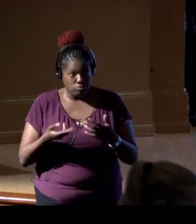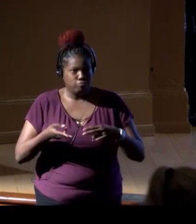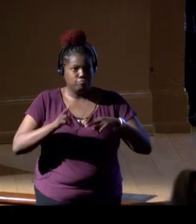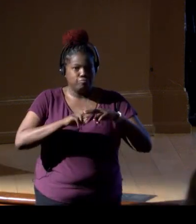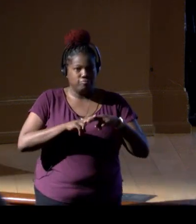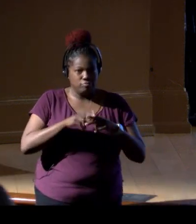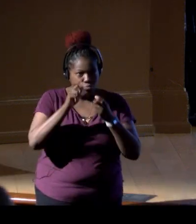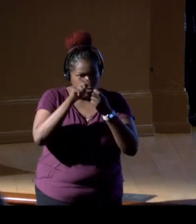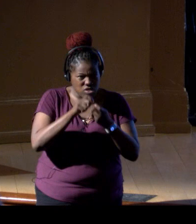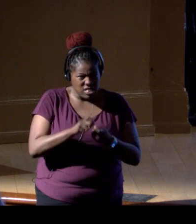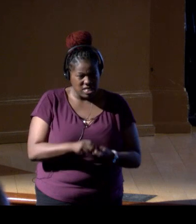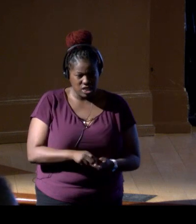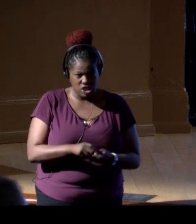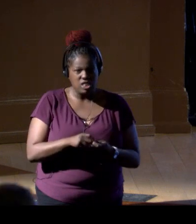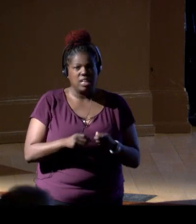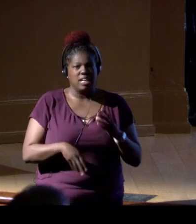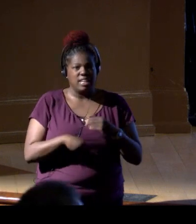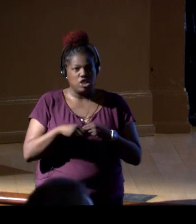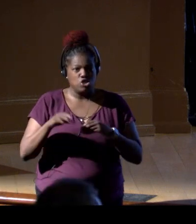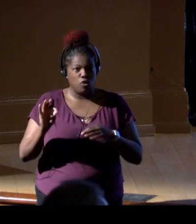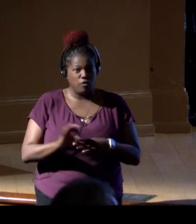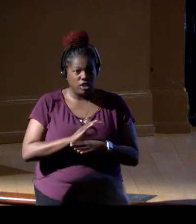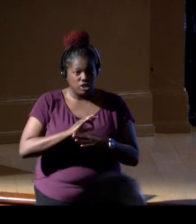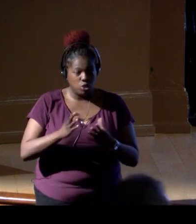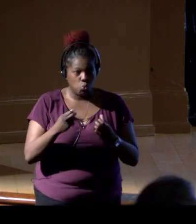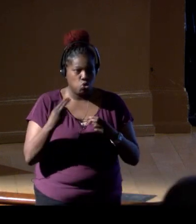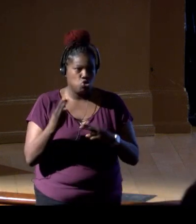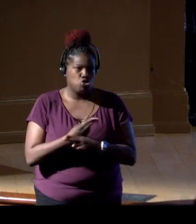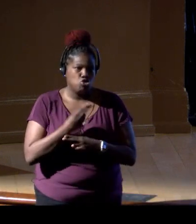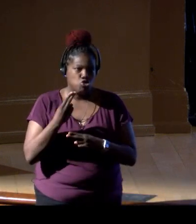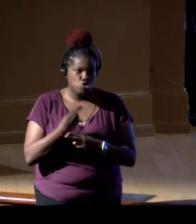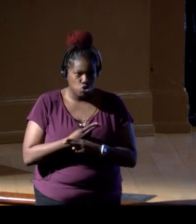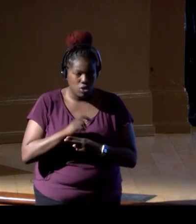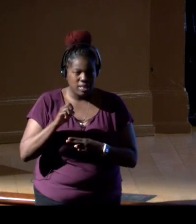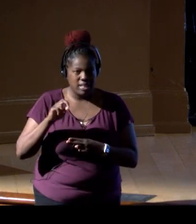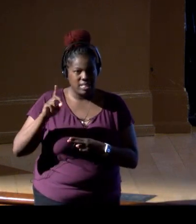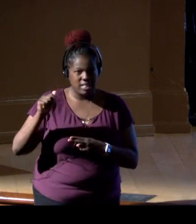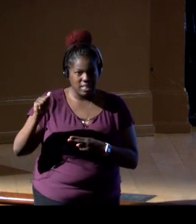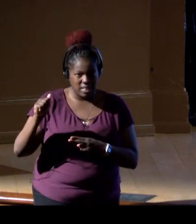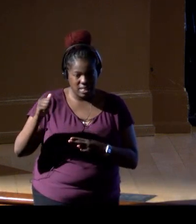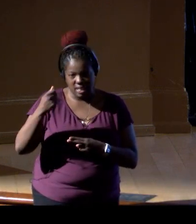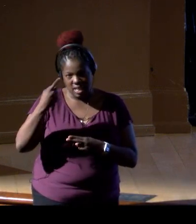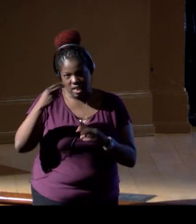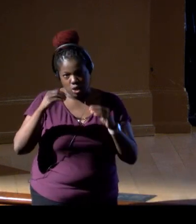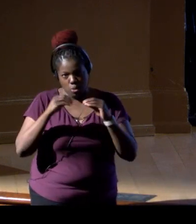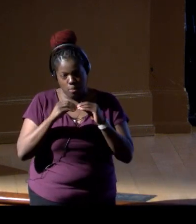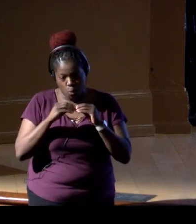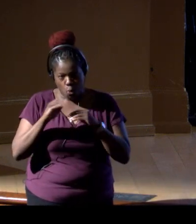additional functionality, and they want to use eDNA to provide inferences that are more biologically meaningful